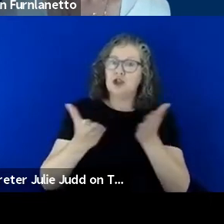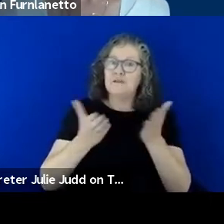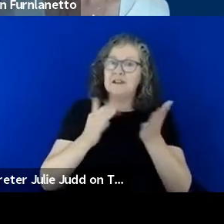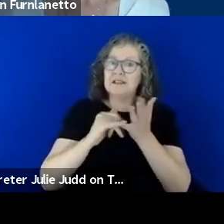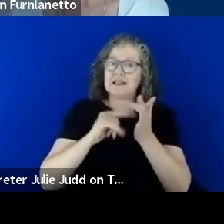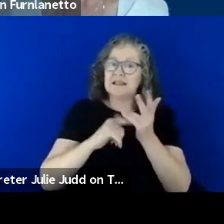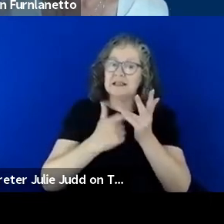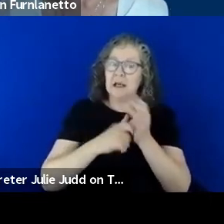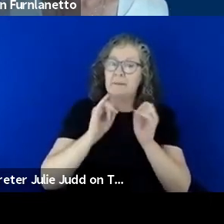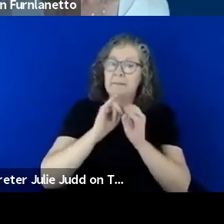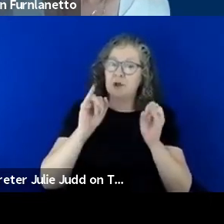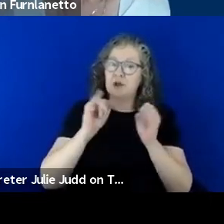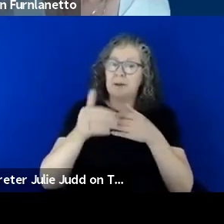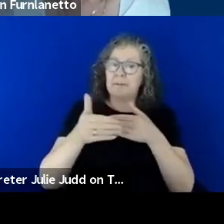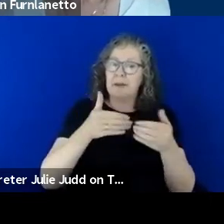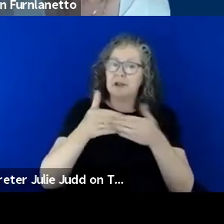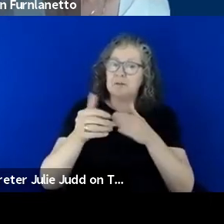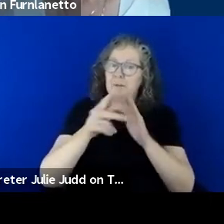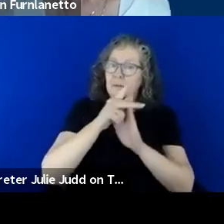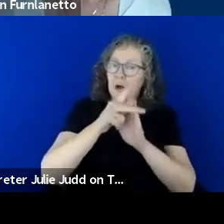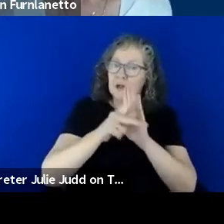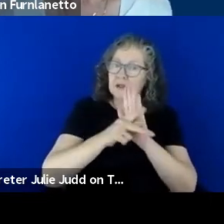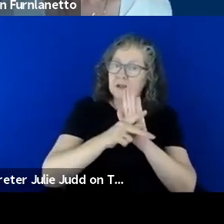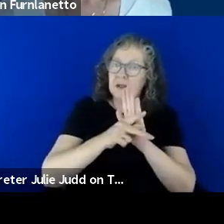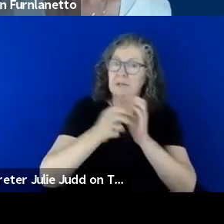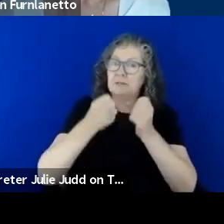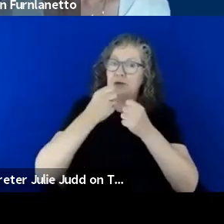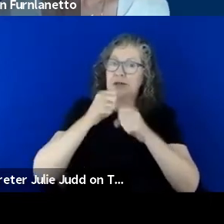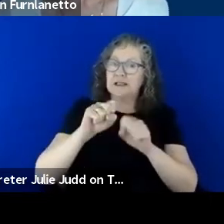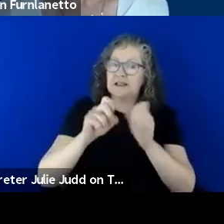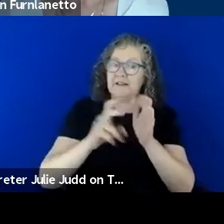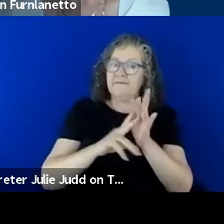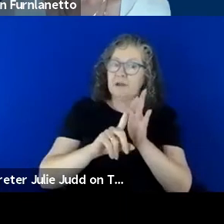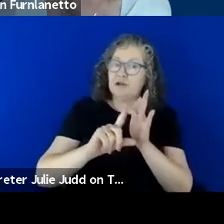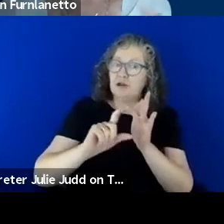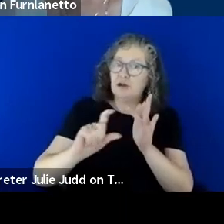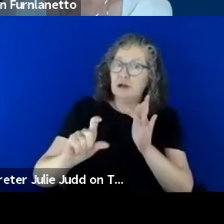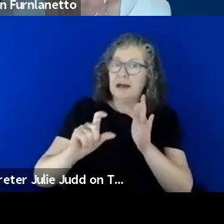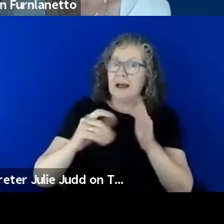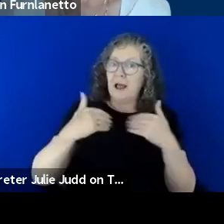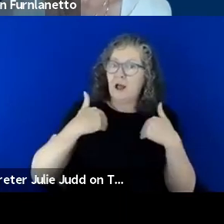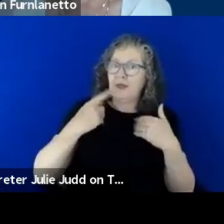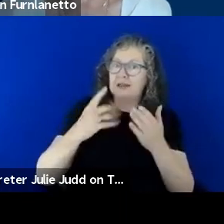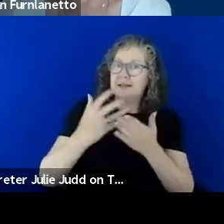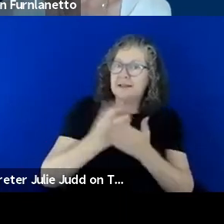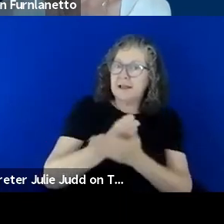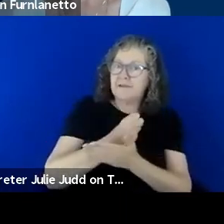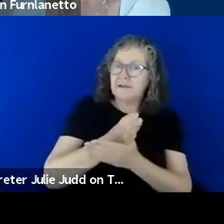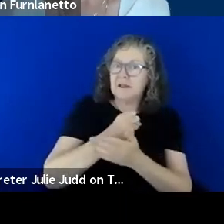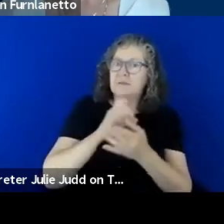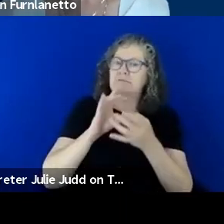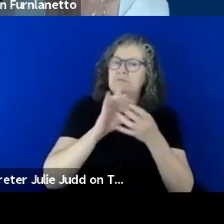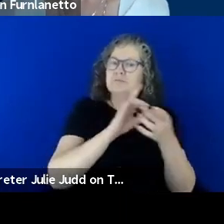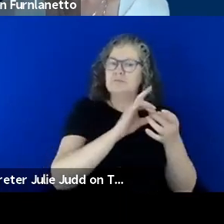management policy protects Victorians health and safety along the lines of the NDIS I suppose